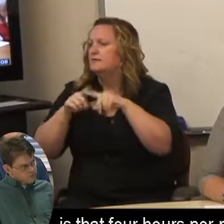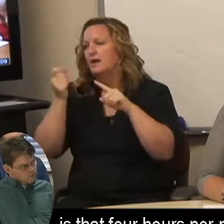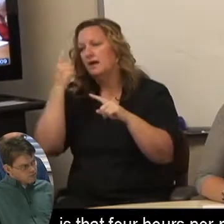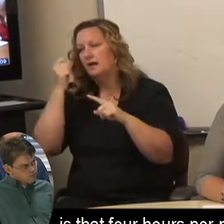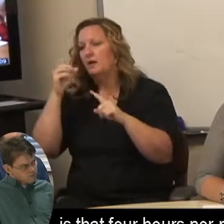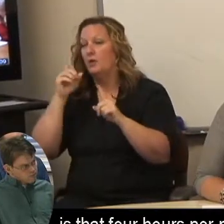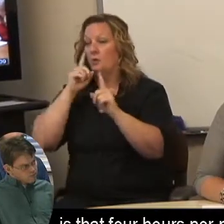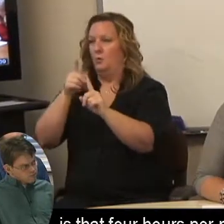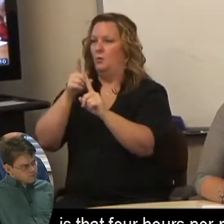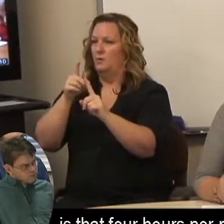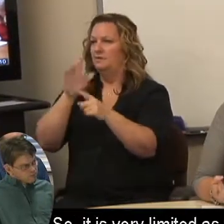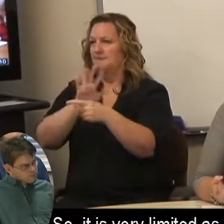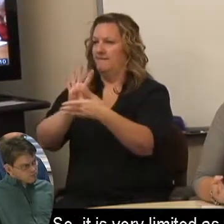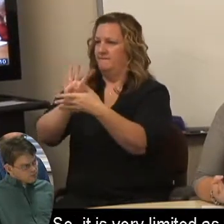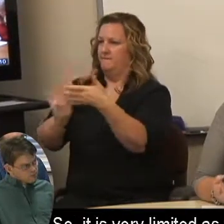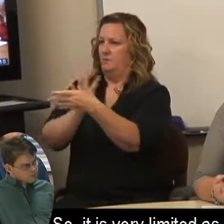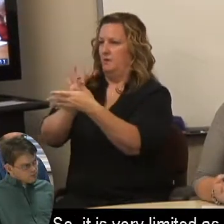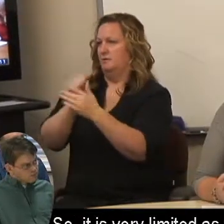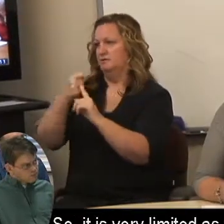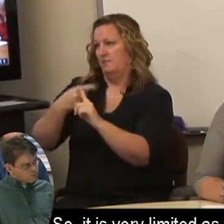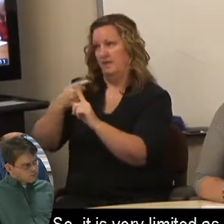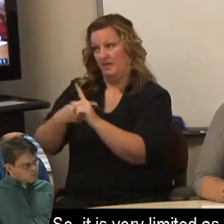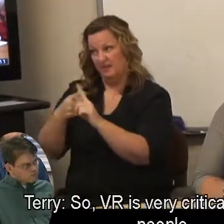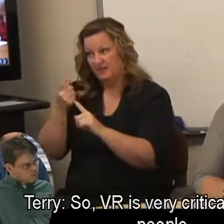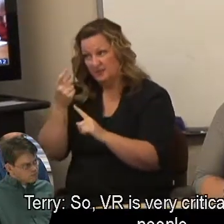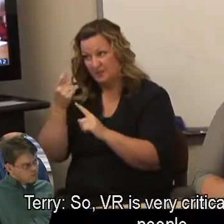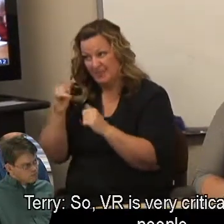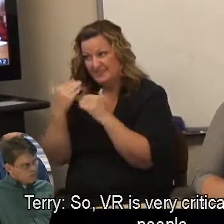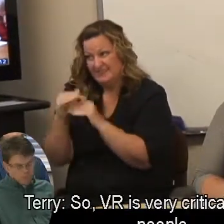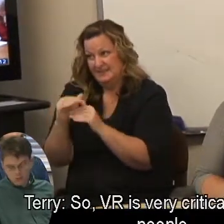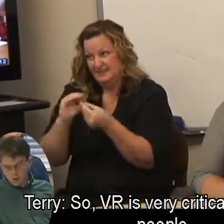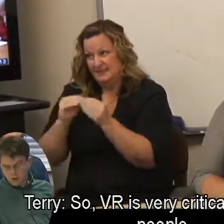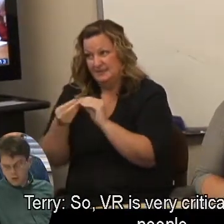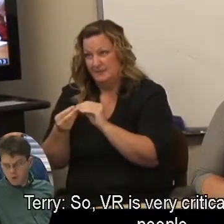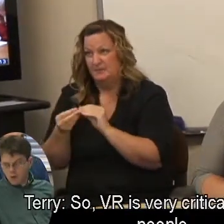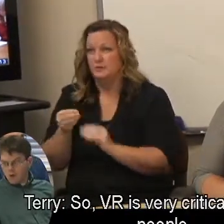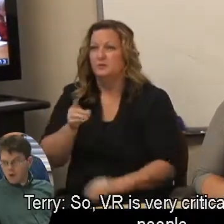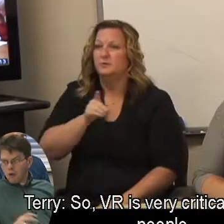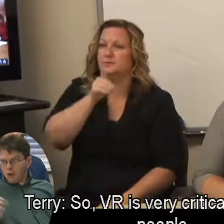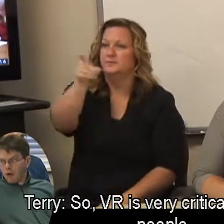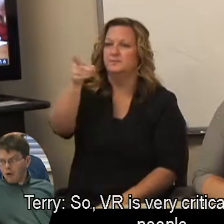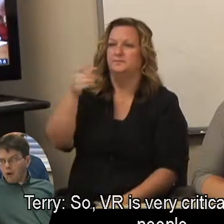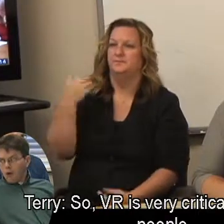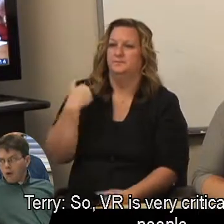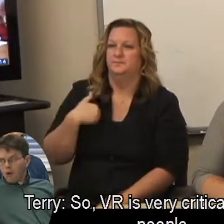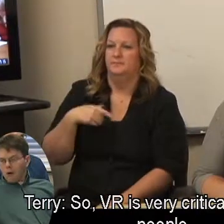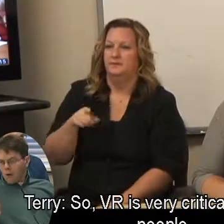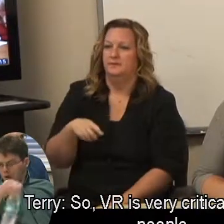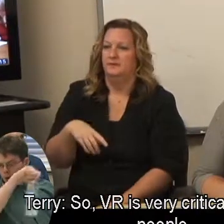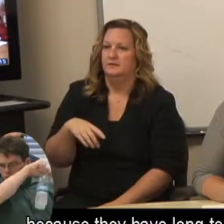is that four hours per month. So, it is very limited as far as - Terry: So, VR is very critical for DSPD people